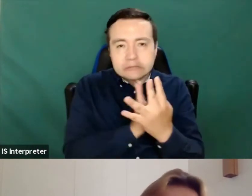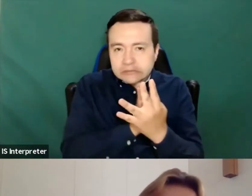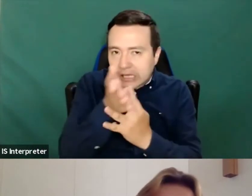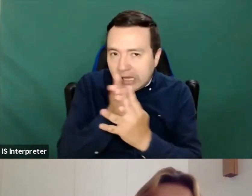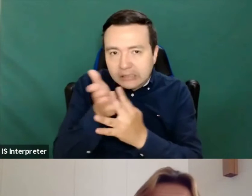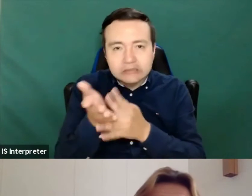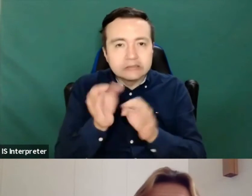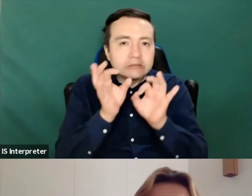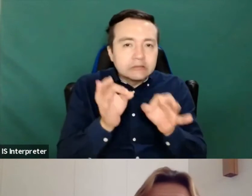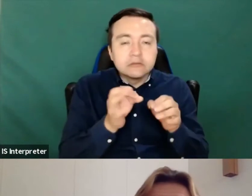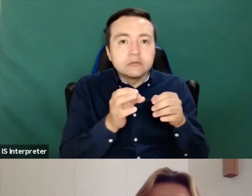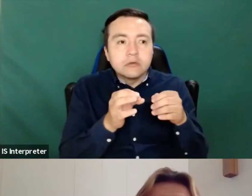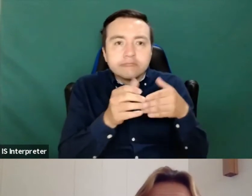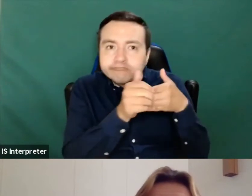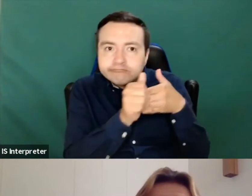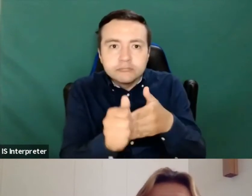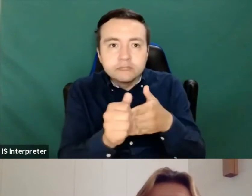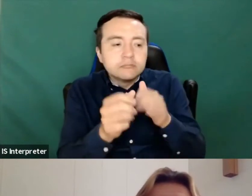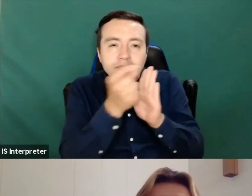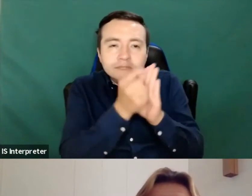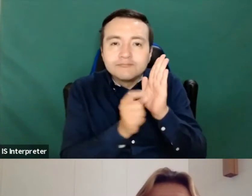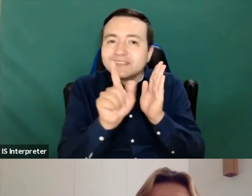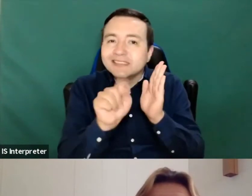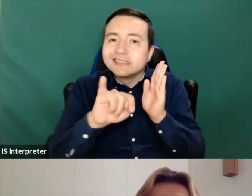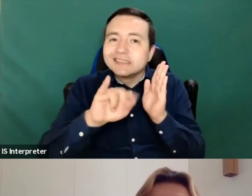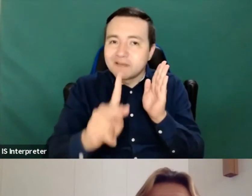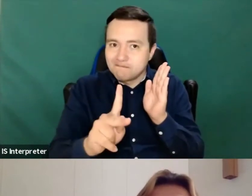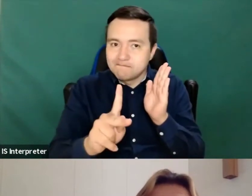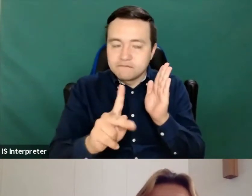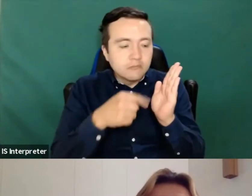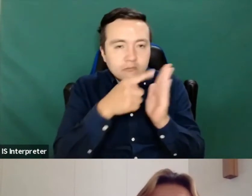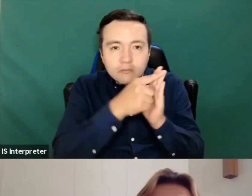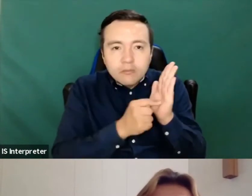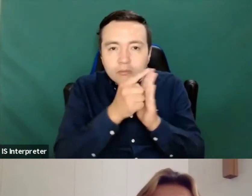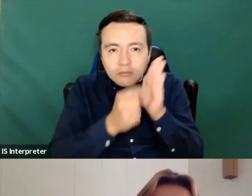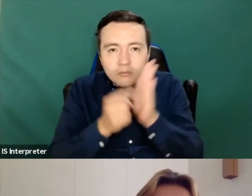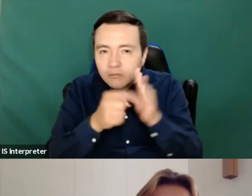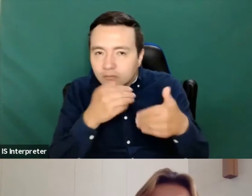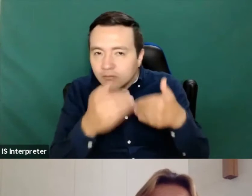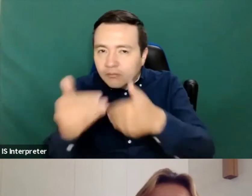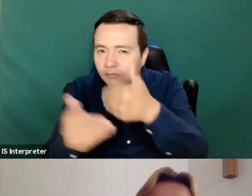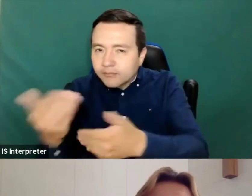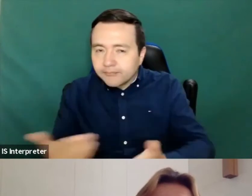guidelines and tips, and then also use it as a best practice in some instances.